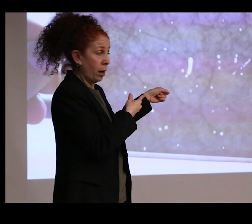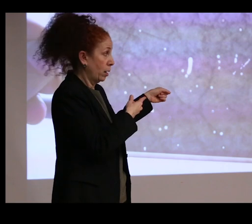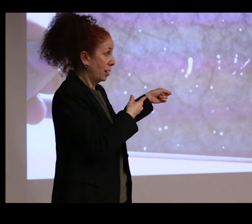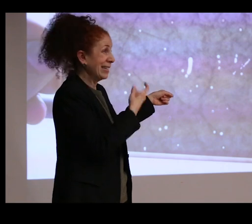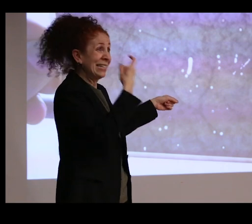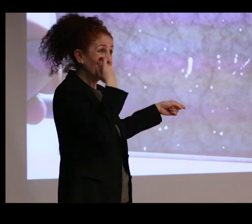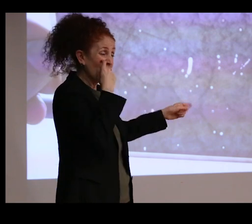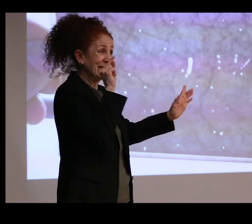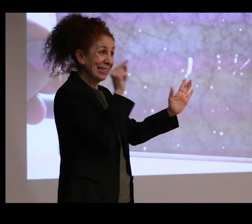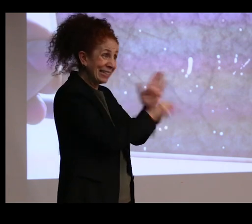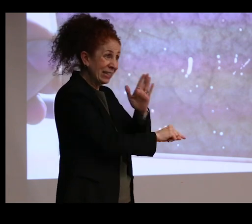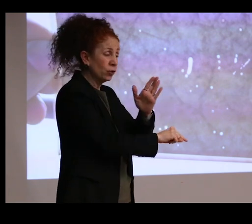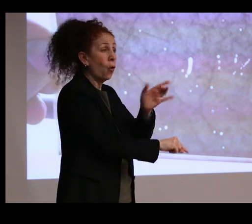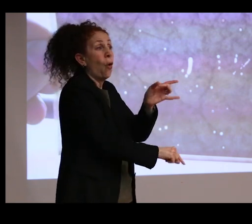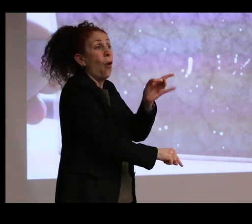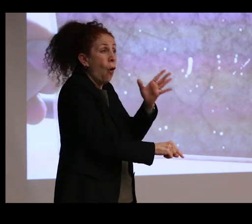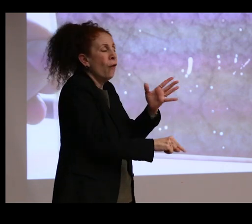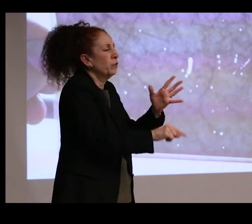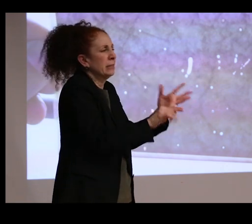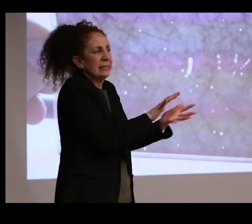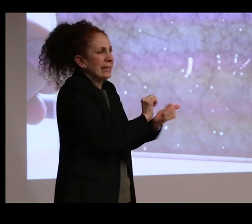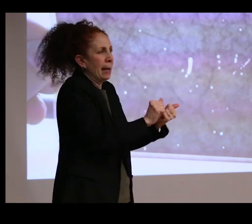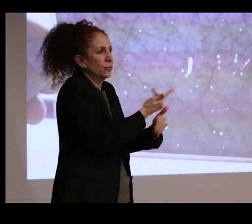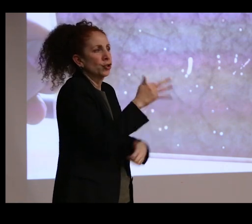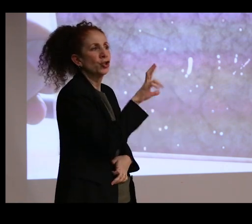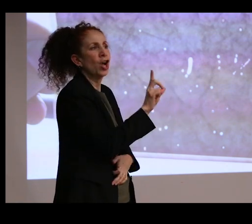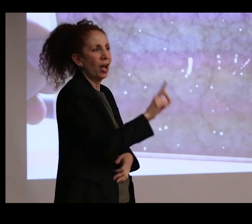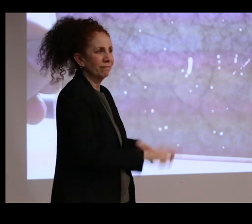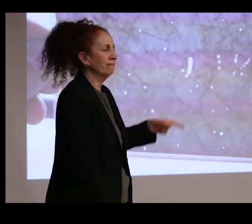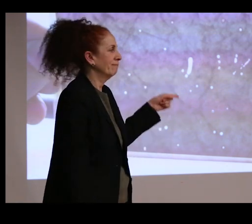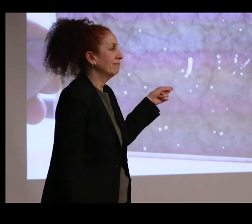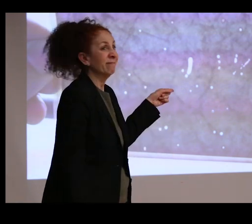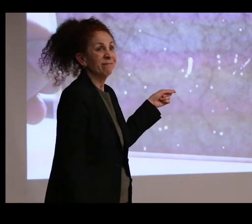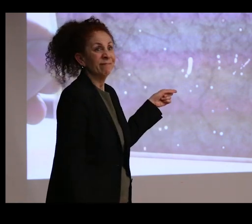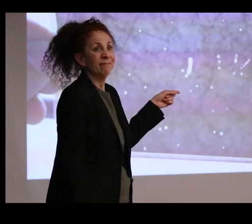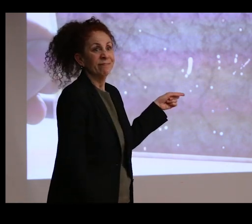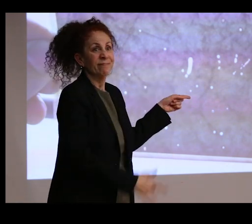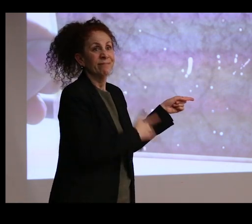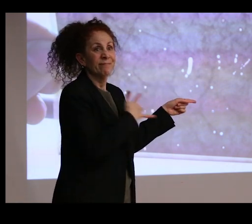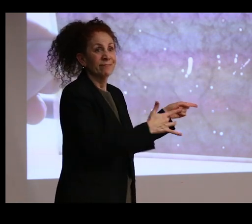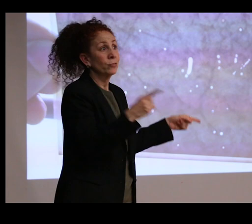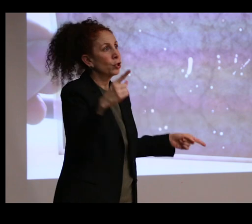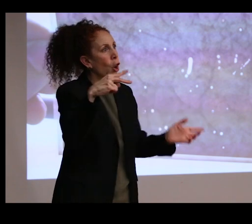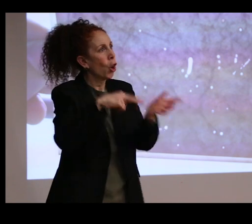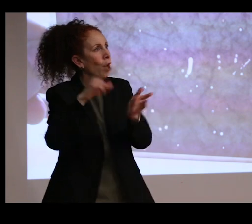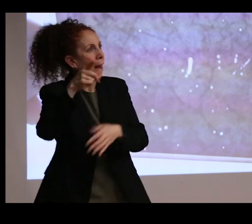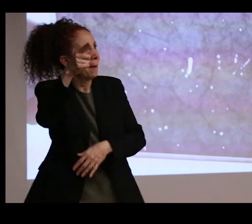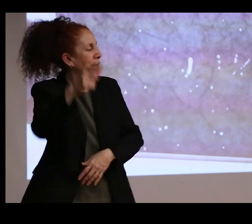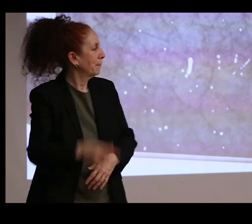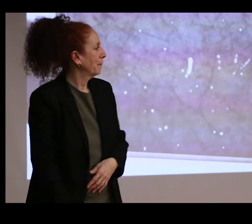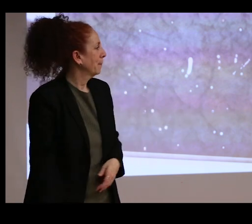or horribly maimed a child. It's not a happy spider. Why would they make that up though?